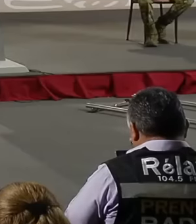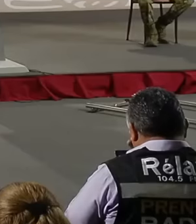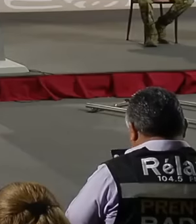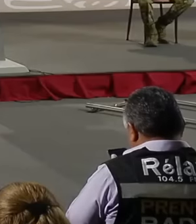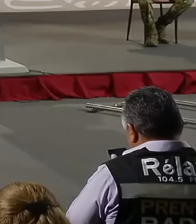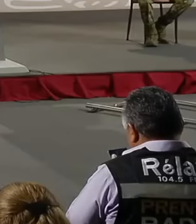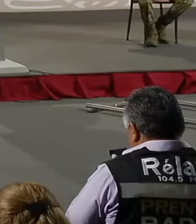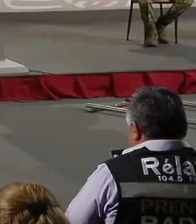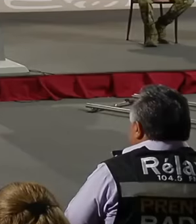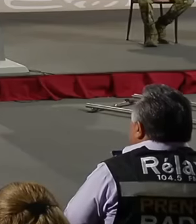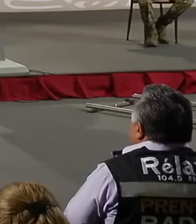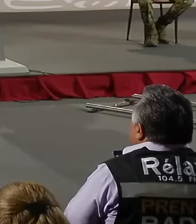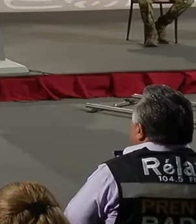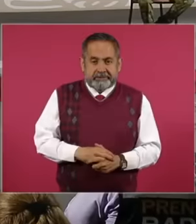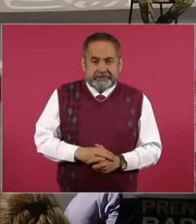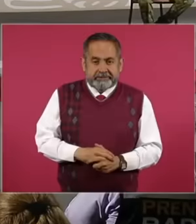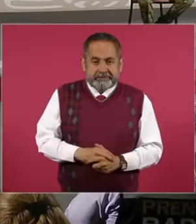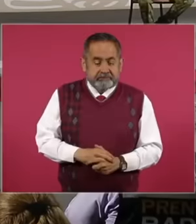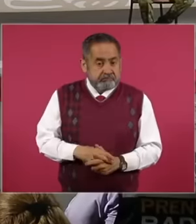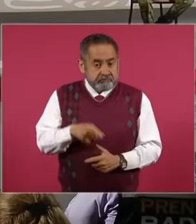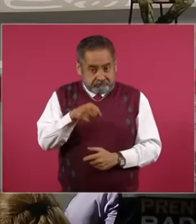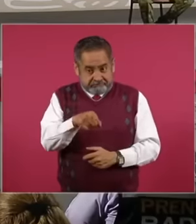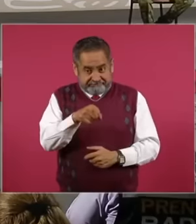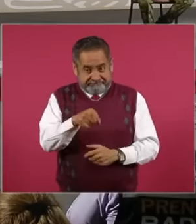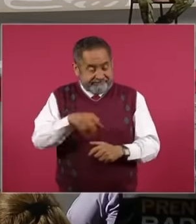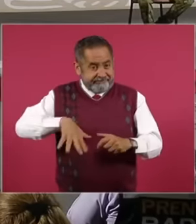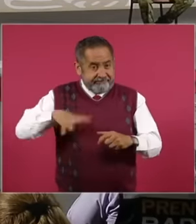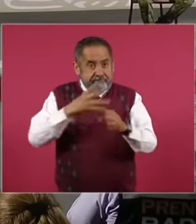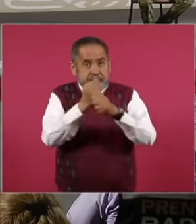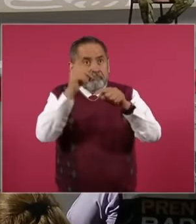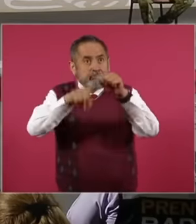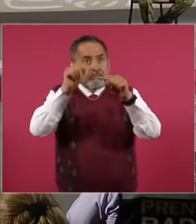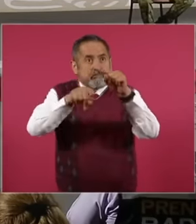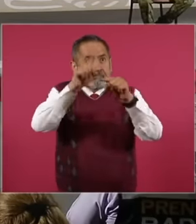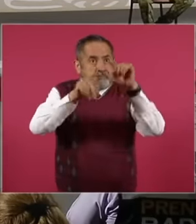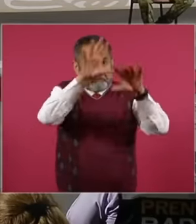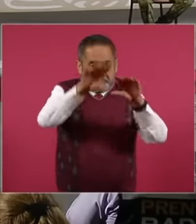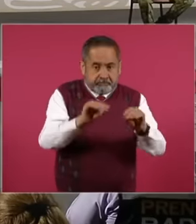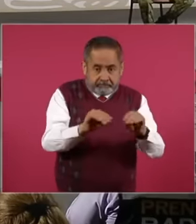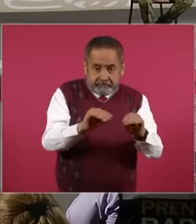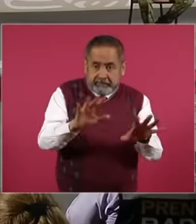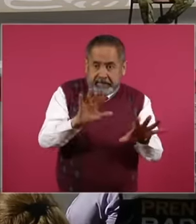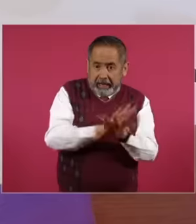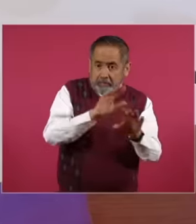and towed by a tractor-trailer without any problem and taken to the point where